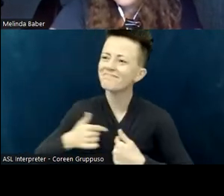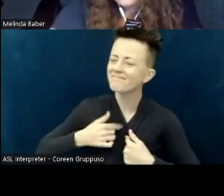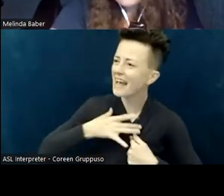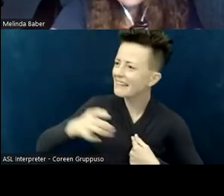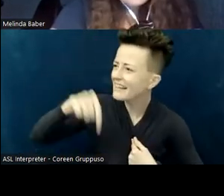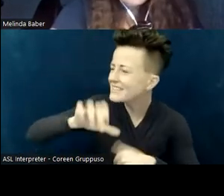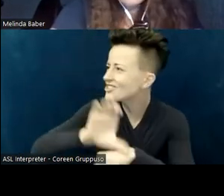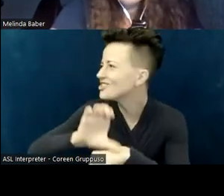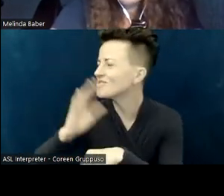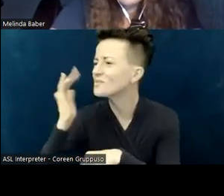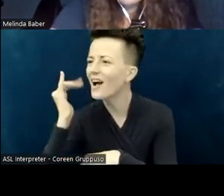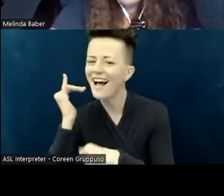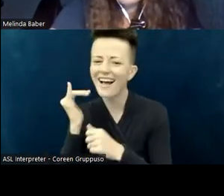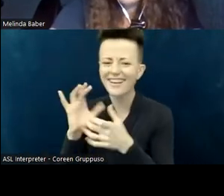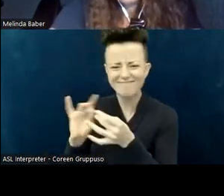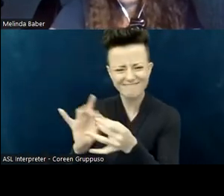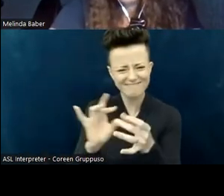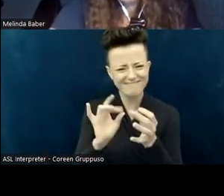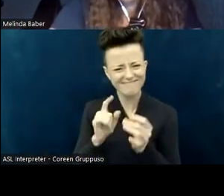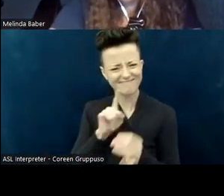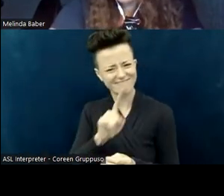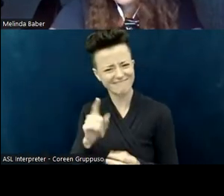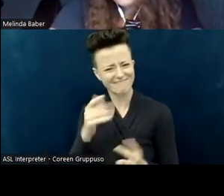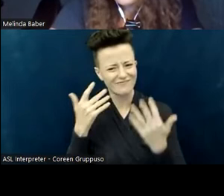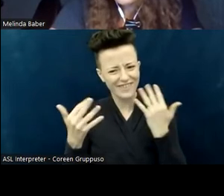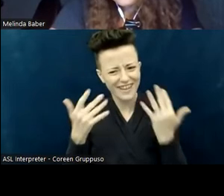A second thing that pastors can do